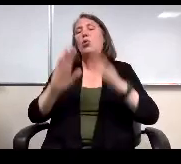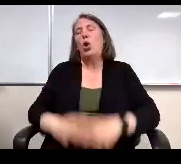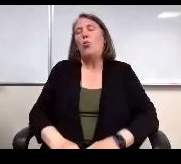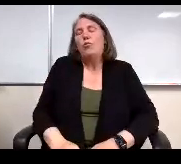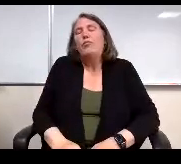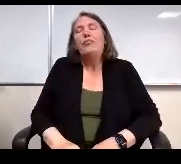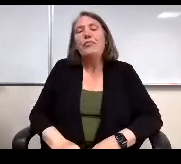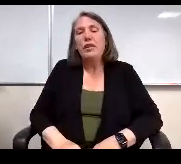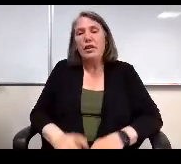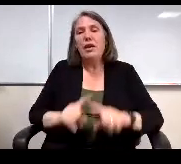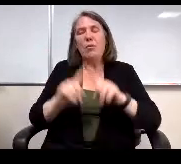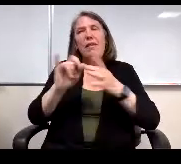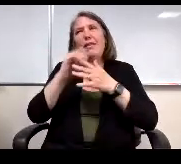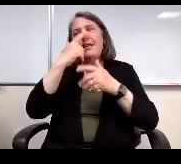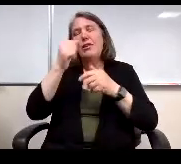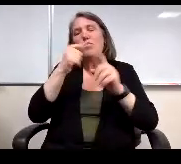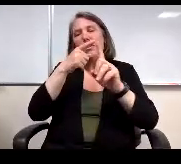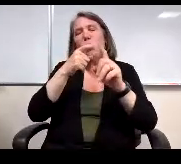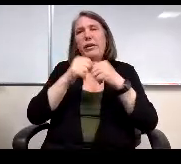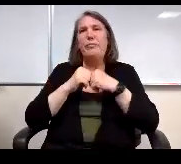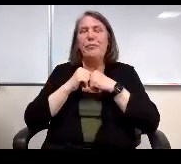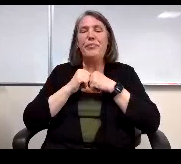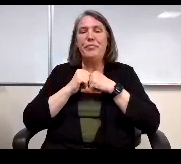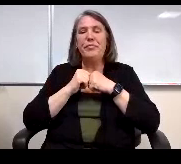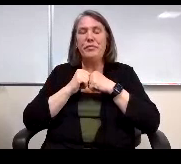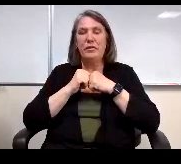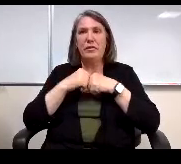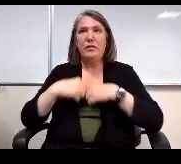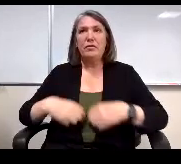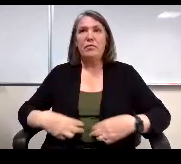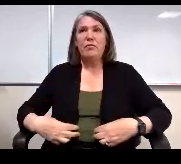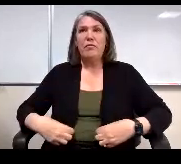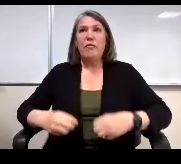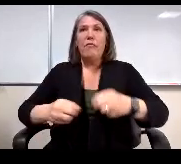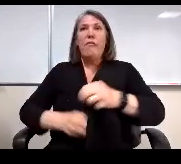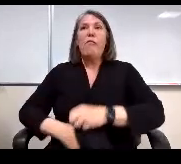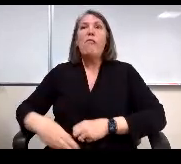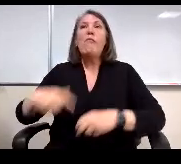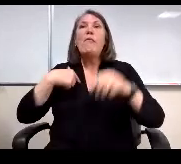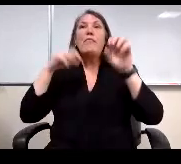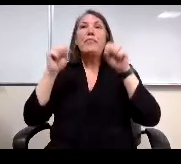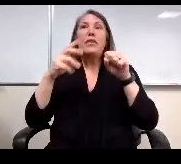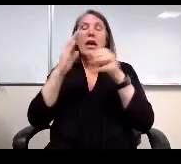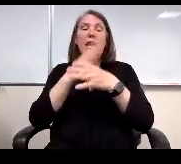but it's an interesting point. I can share that we have shared this